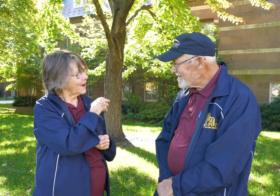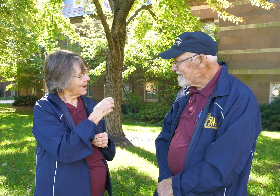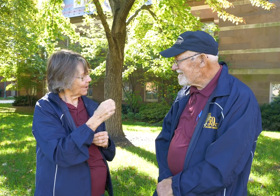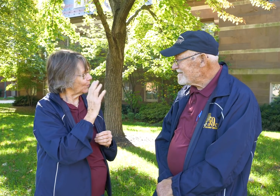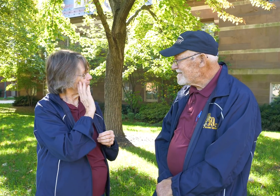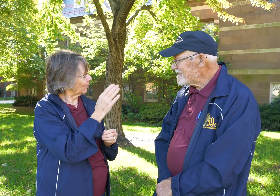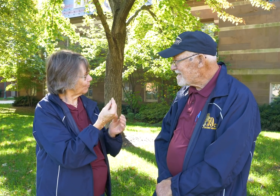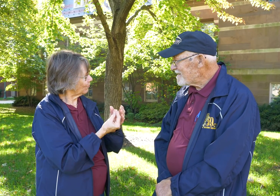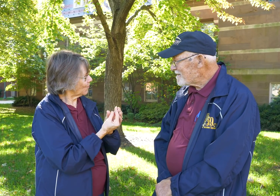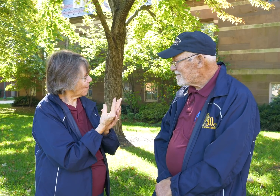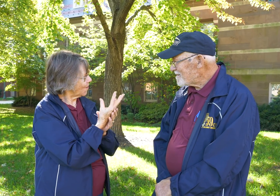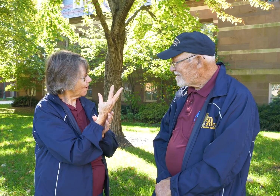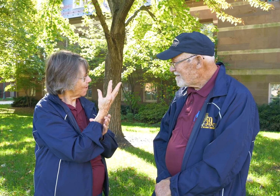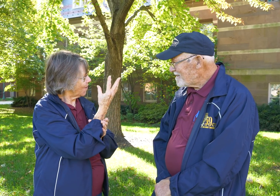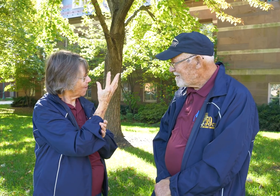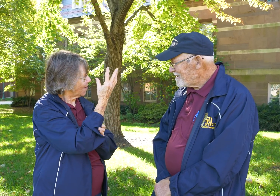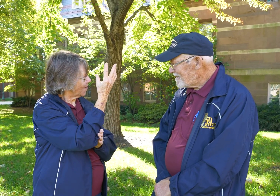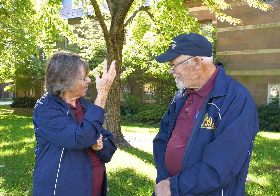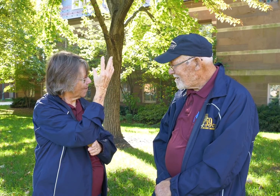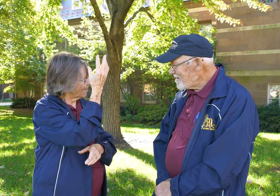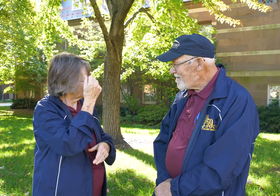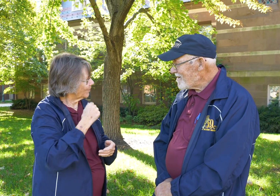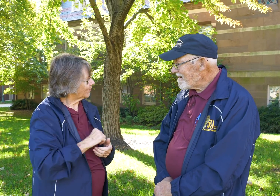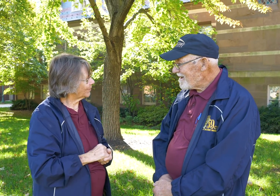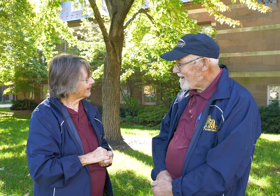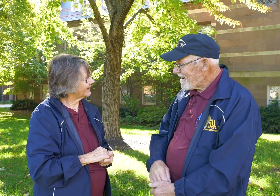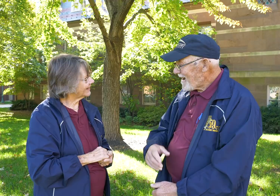I will grow